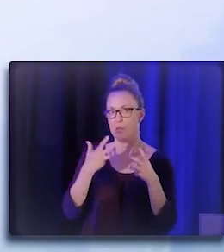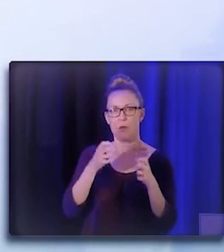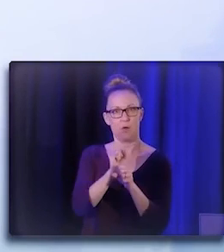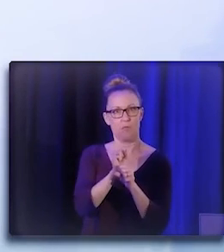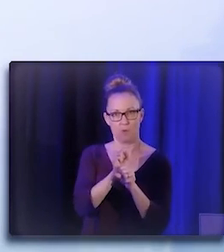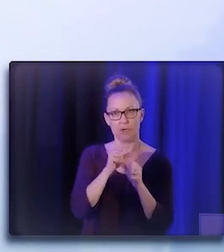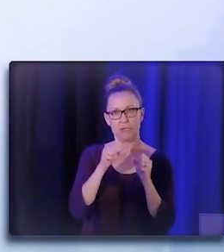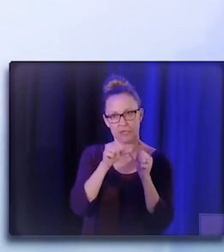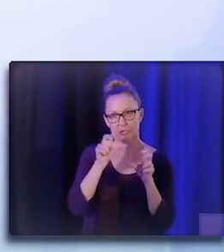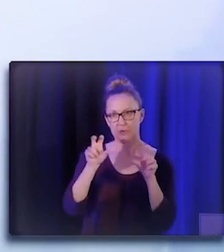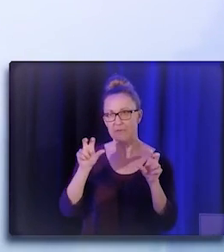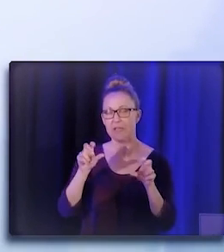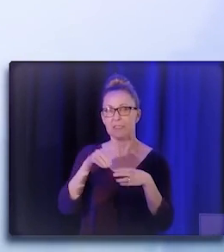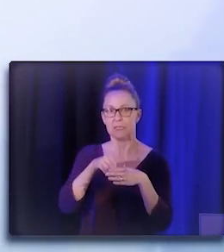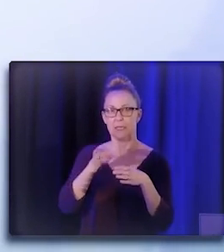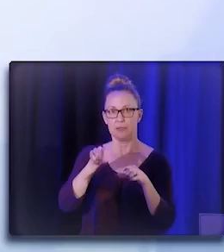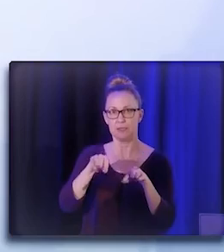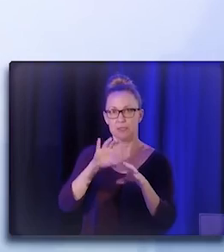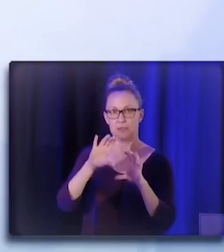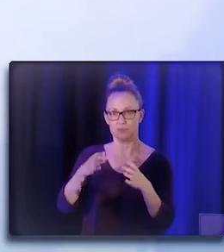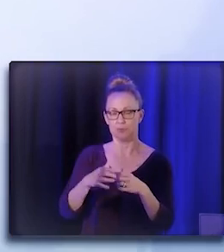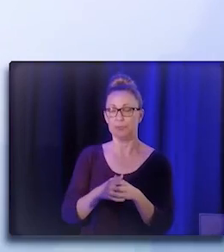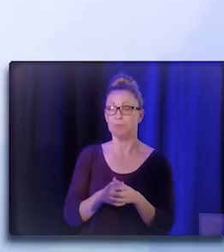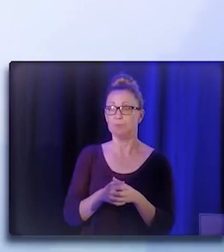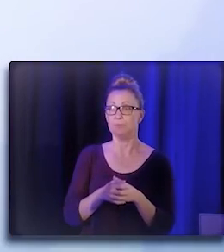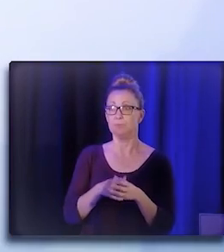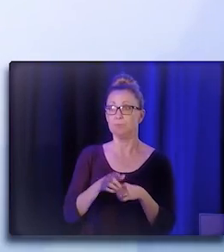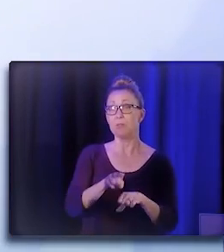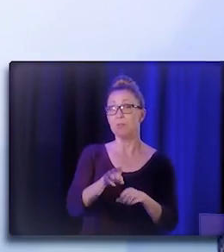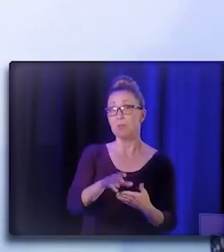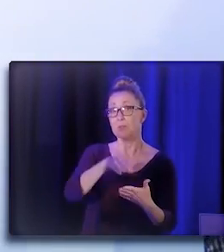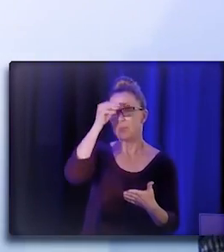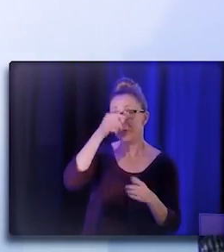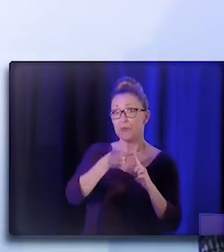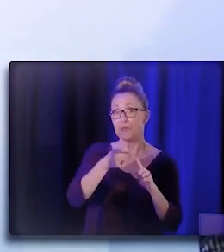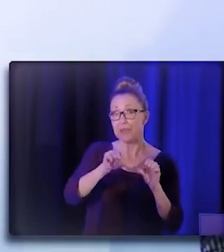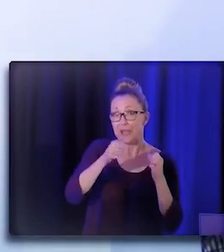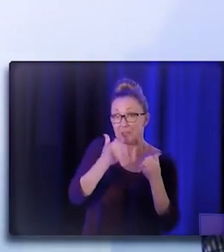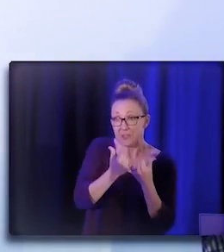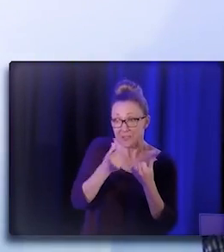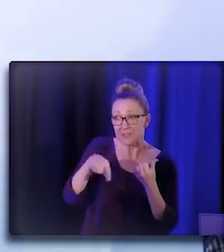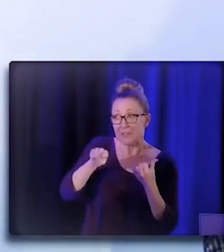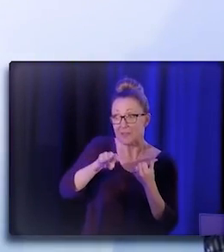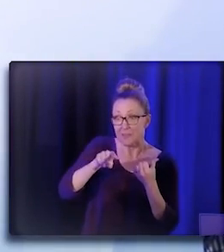Learn from the long term, learn from the agencies that have been doing this for a long time.